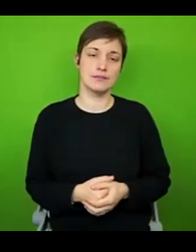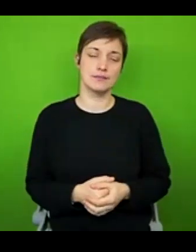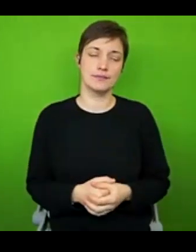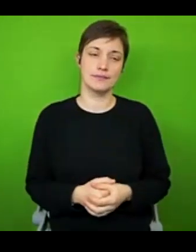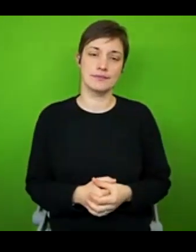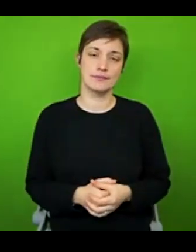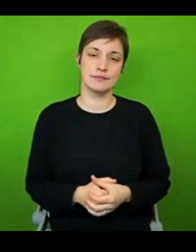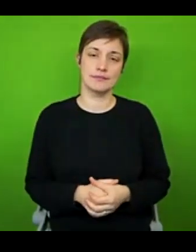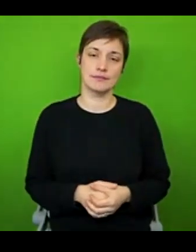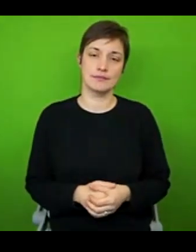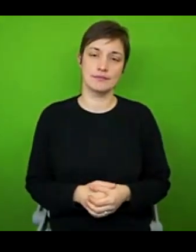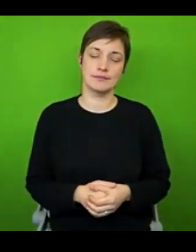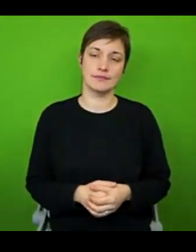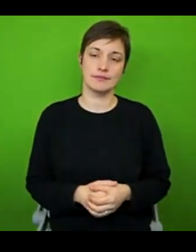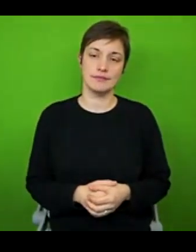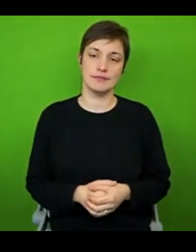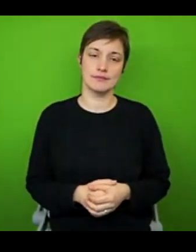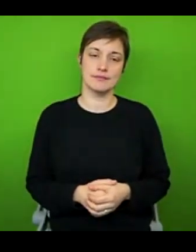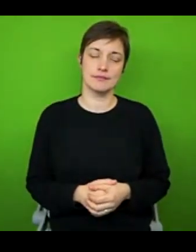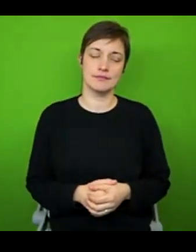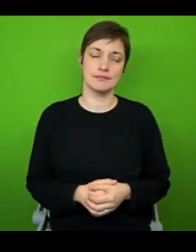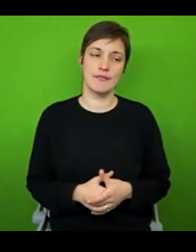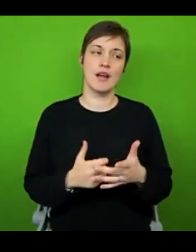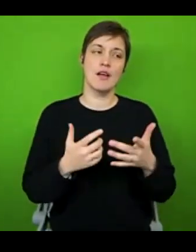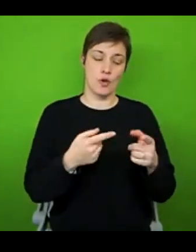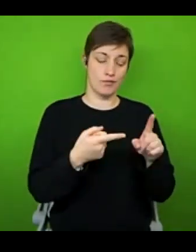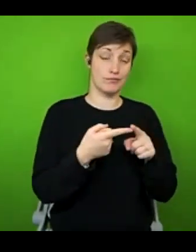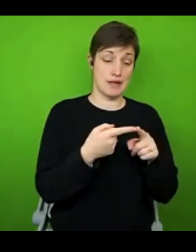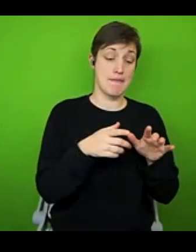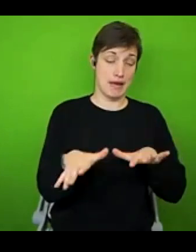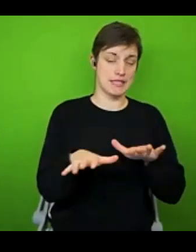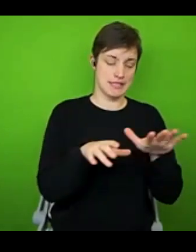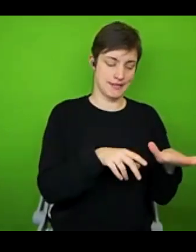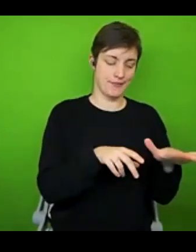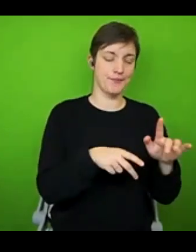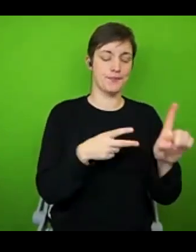So kind of related to pacing is the next point I want to share. And it's something really important to me. And